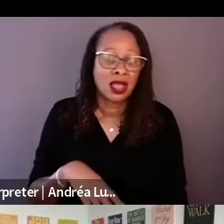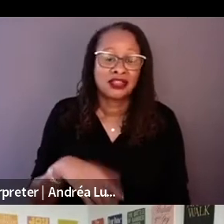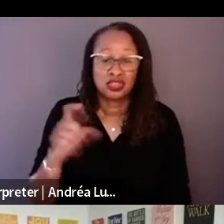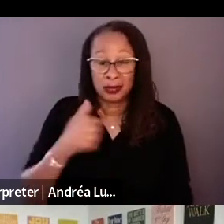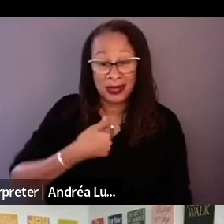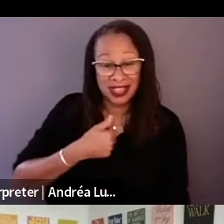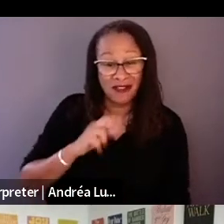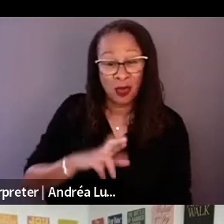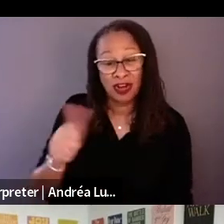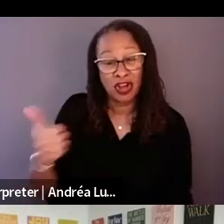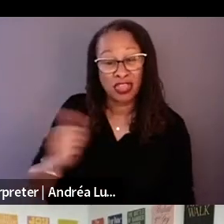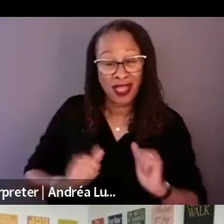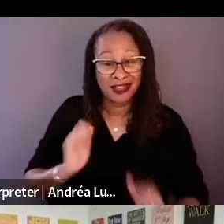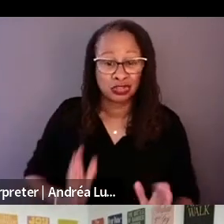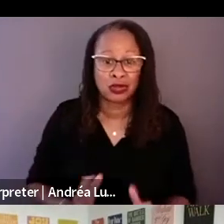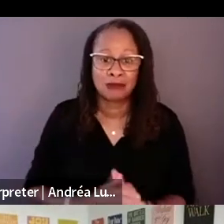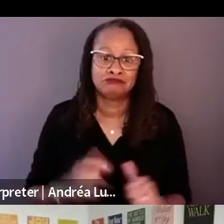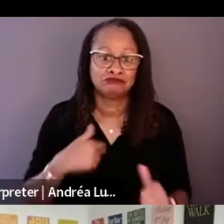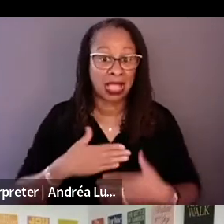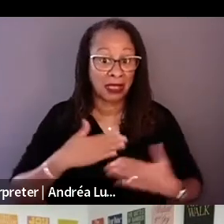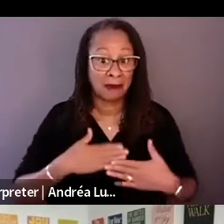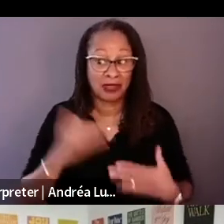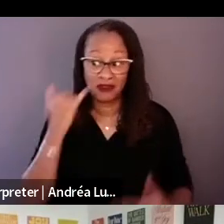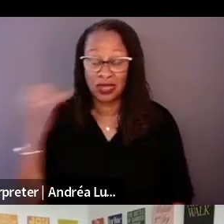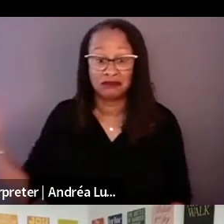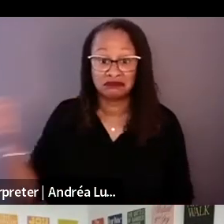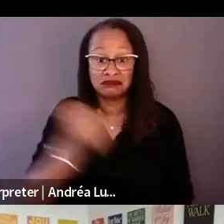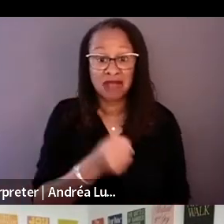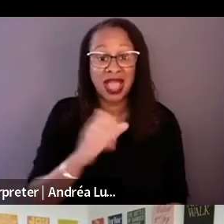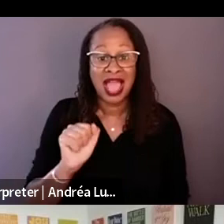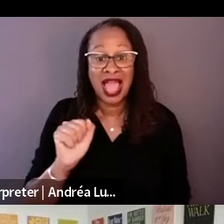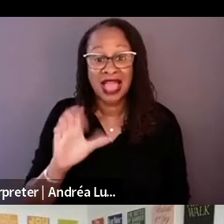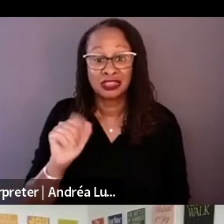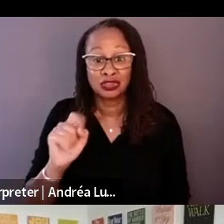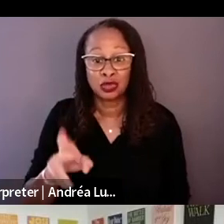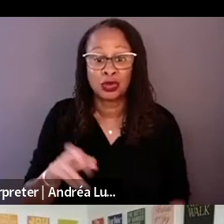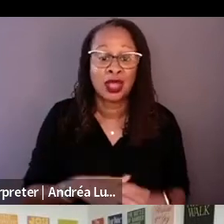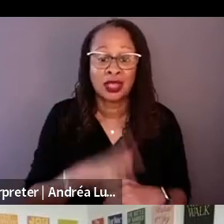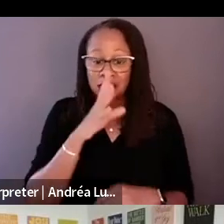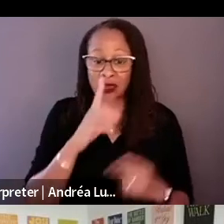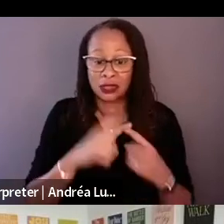We talked about a friend of mine that I love to work with, and then it start today seem strange that